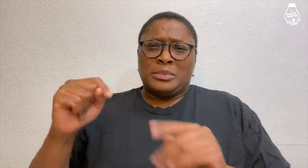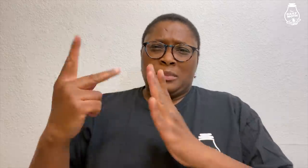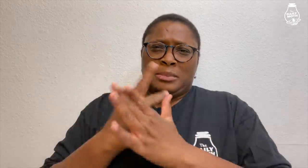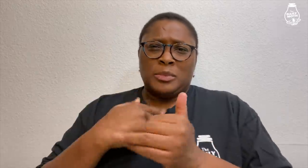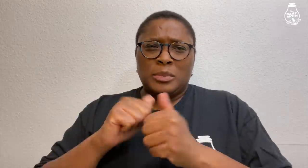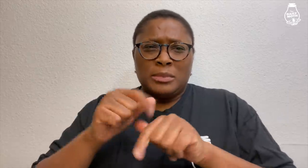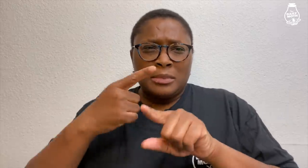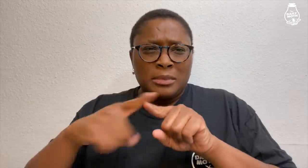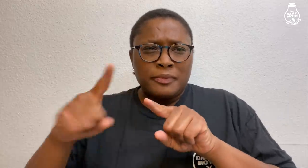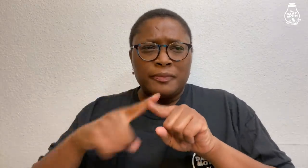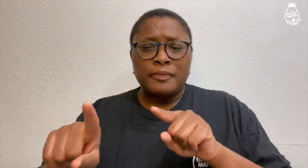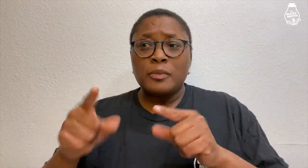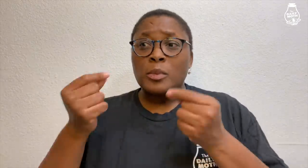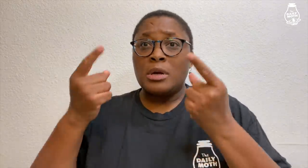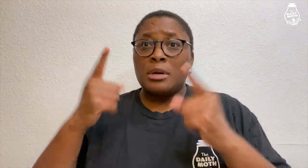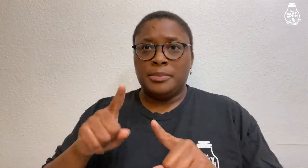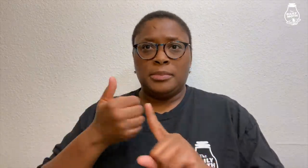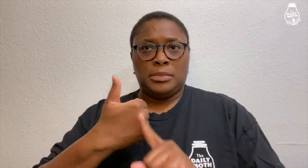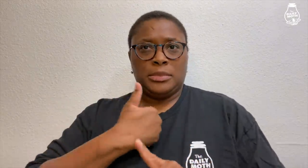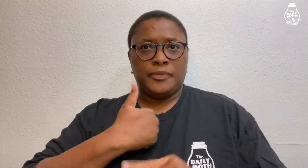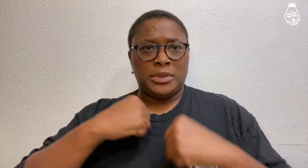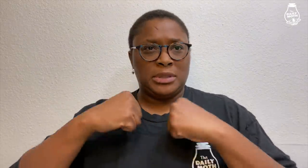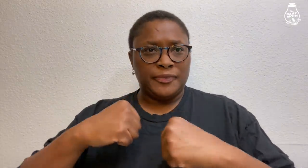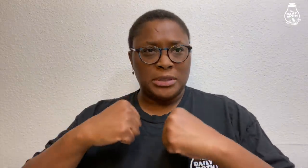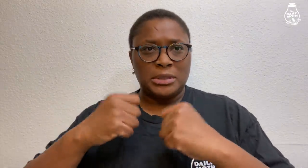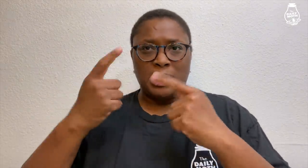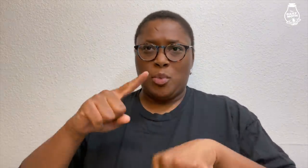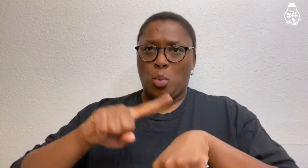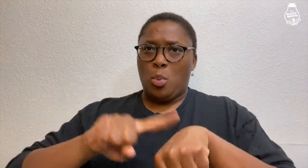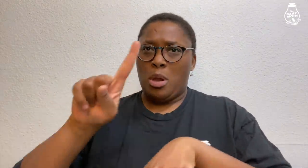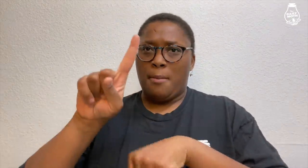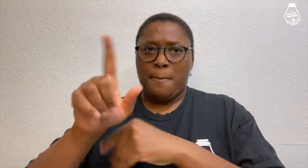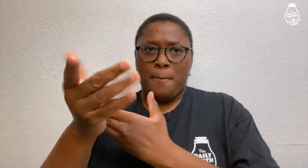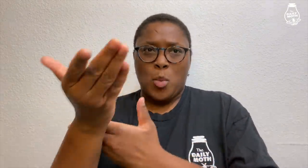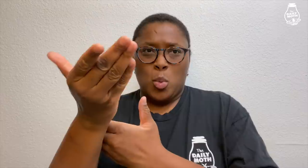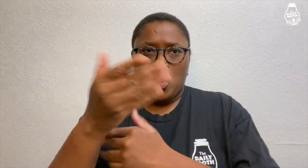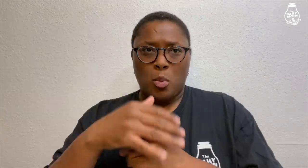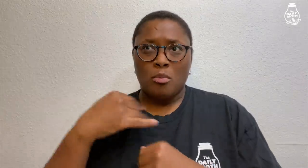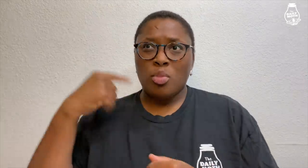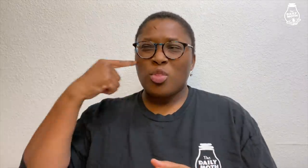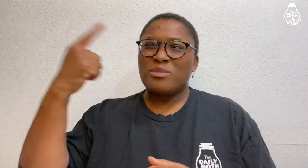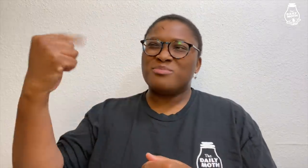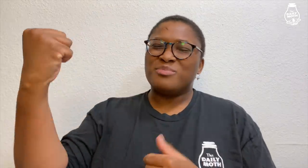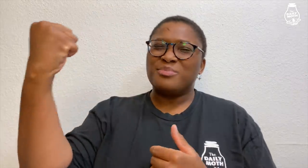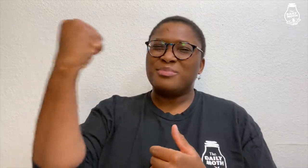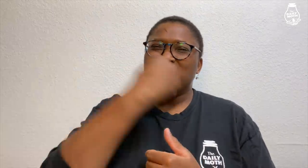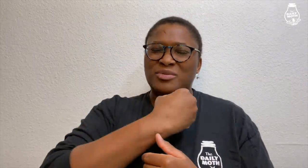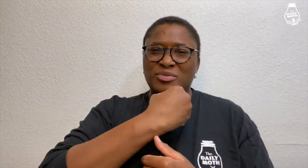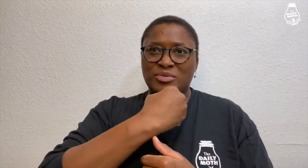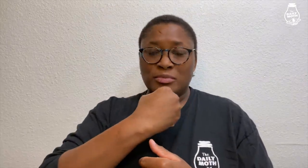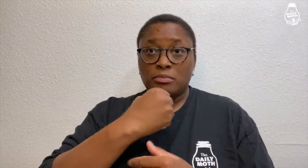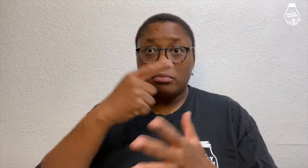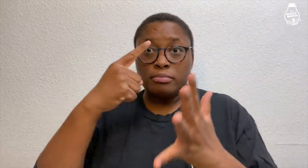"Grant tried to kill me with a knife. What happened was self defense. It happened at one in the morning. I thought he was throwing a punch,